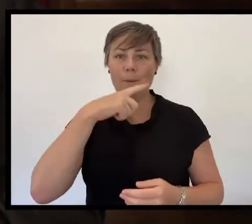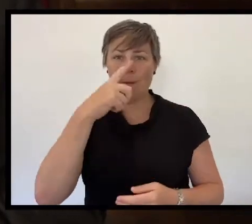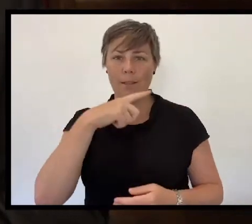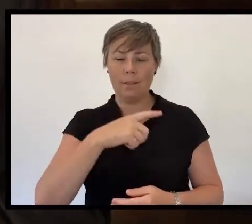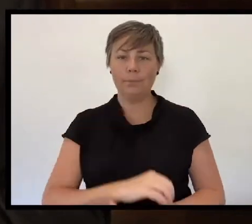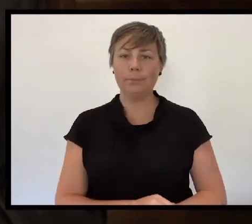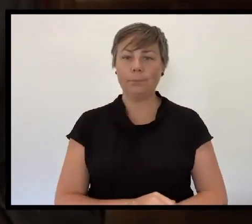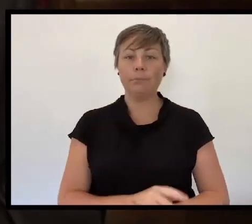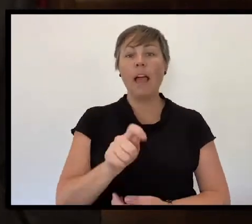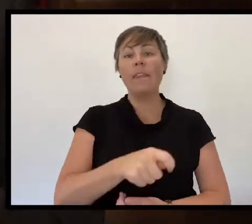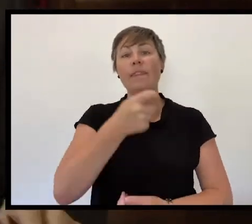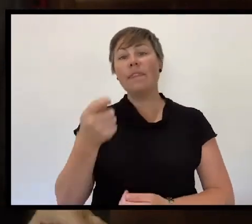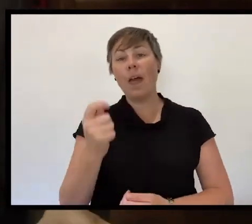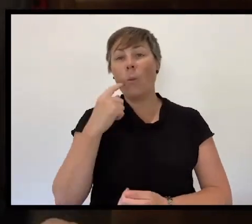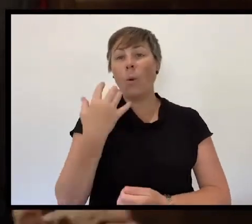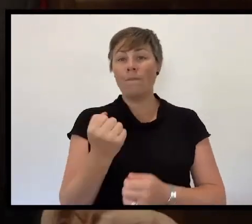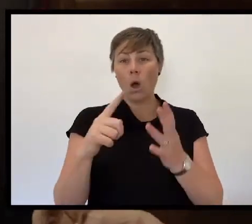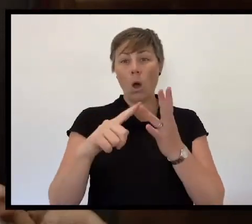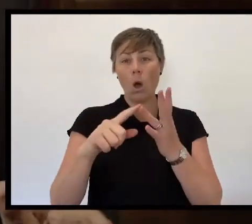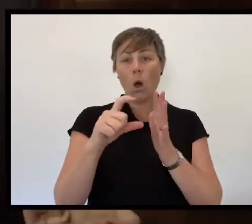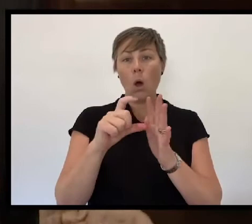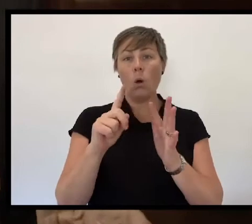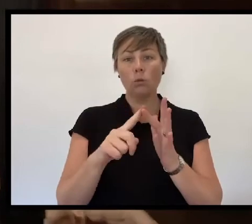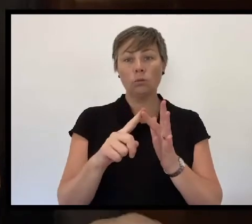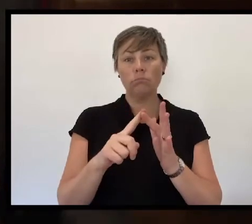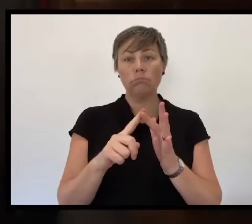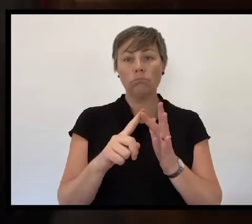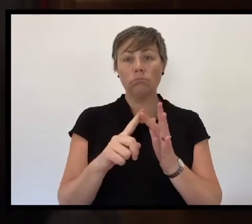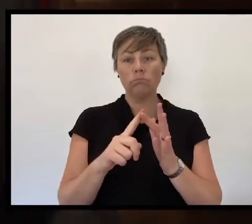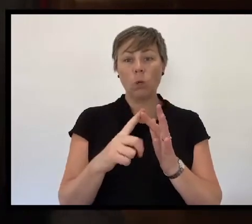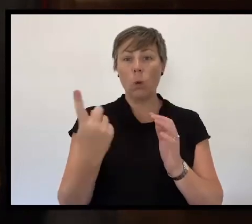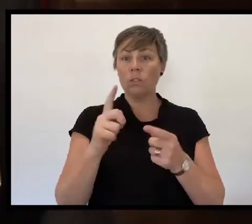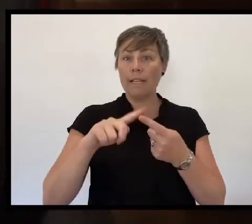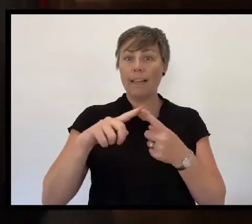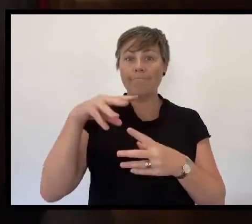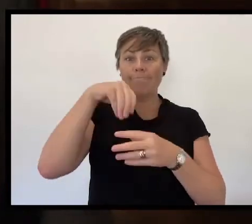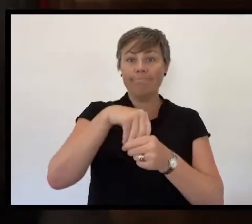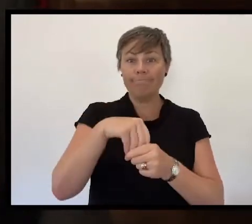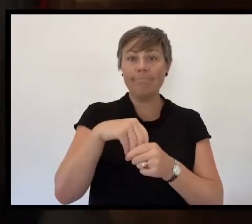The Ode will be recited by current serving members of the Australian Defence Force